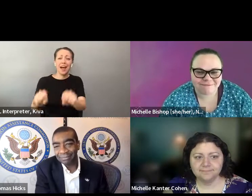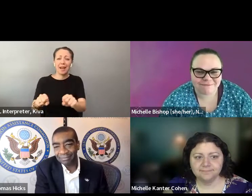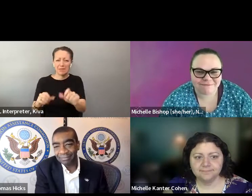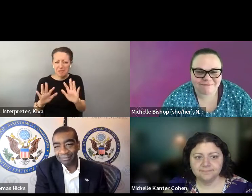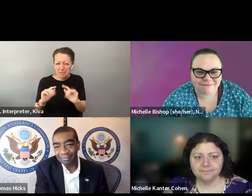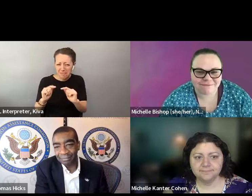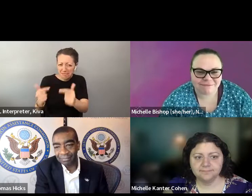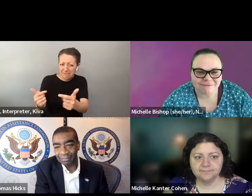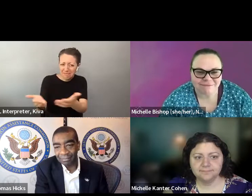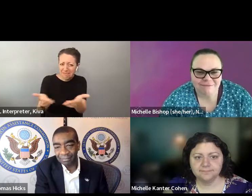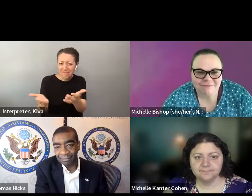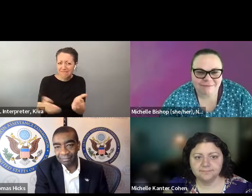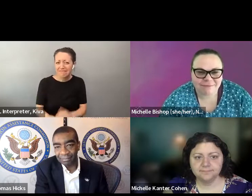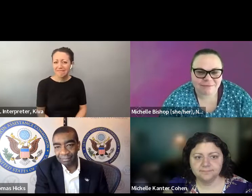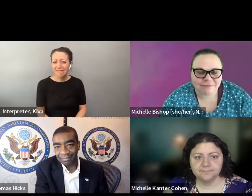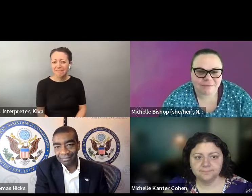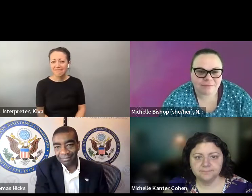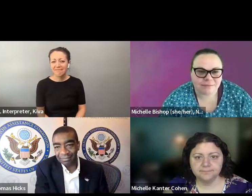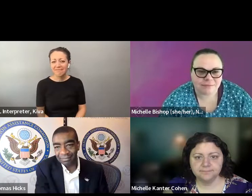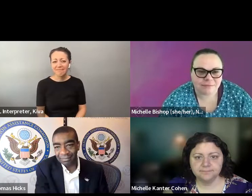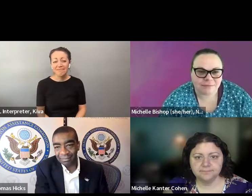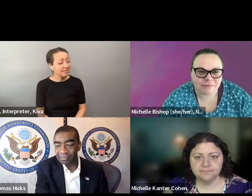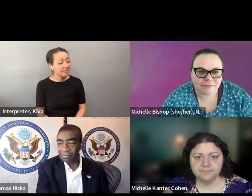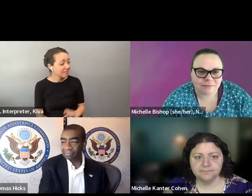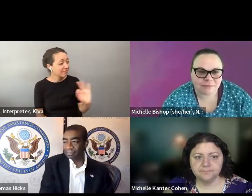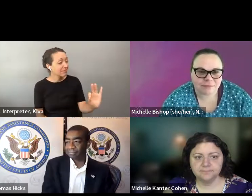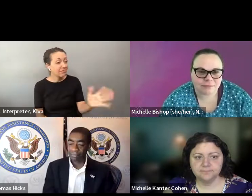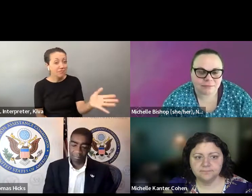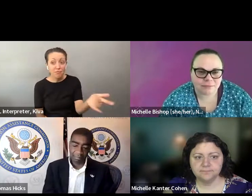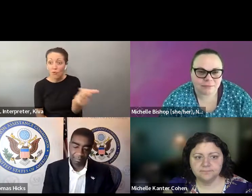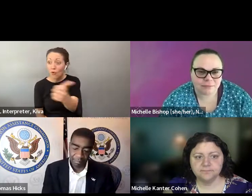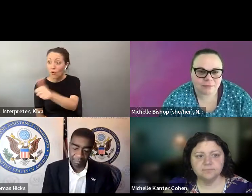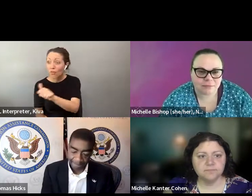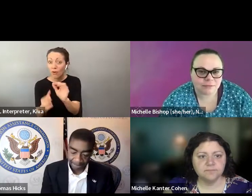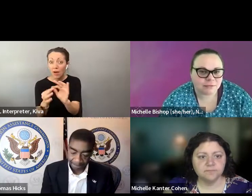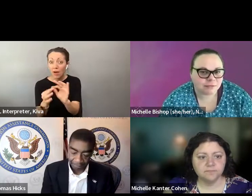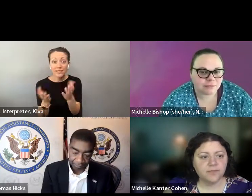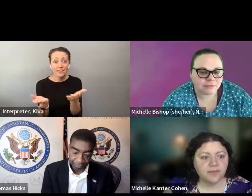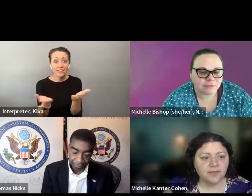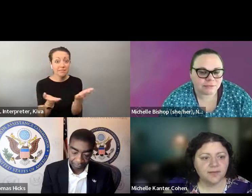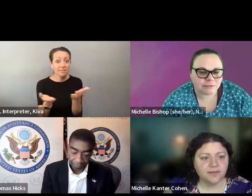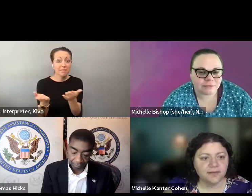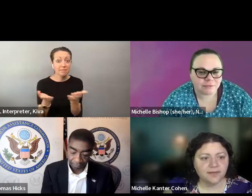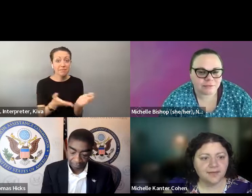piece, and, you know, for a time, I want other folks to be able to answer as well. But I wanted to ask Chair Hicks, Could you talk to us about the the Give Us. A perspective on the of Federal legislation around voting with the disability » Caitlyn: Would other